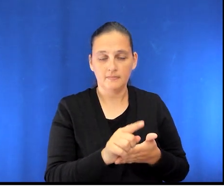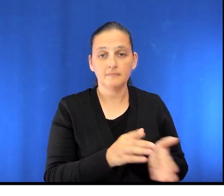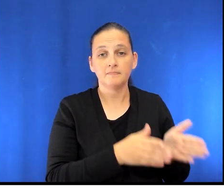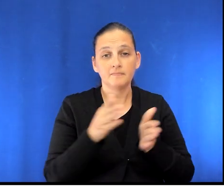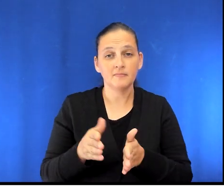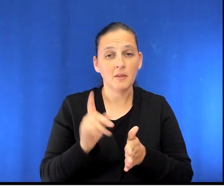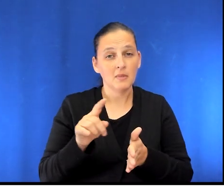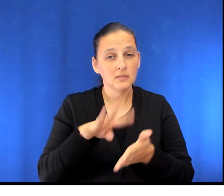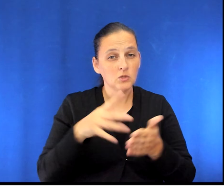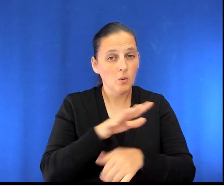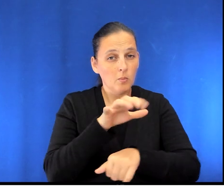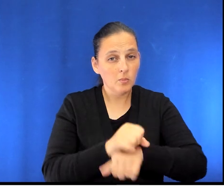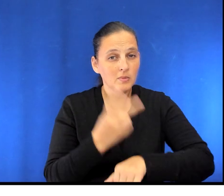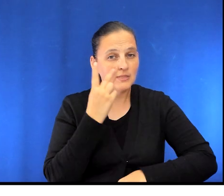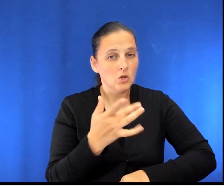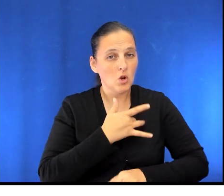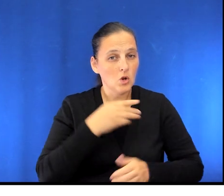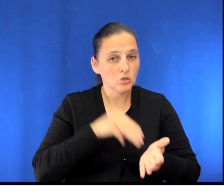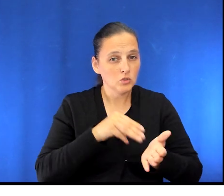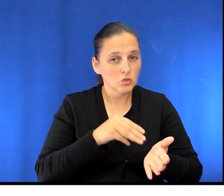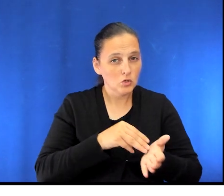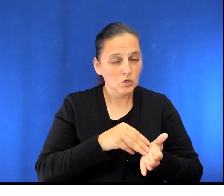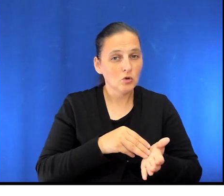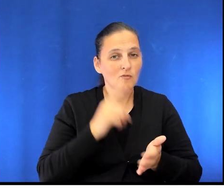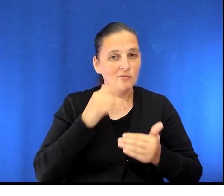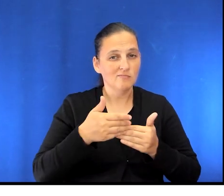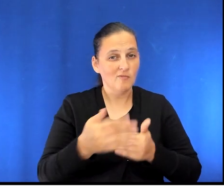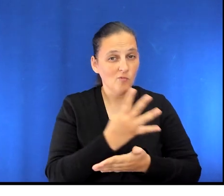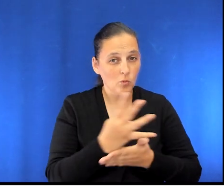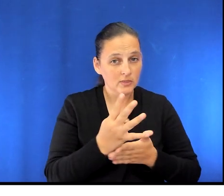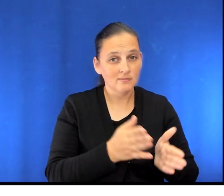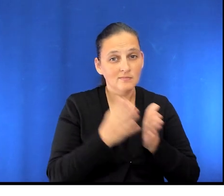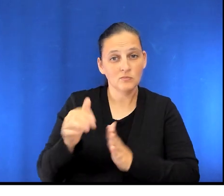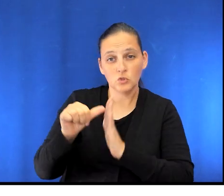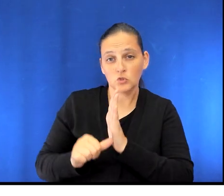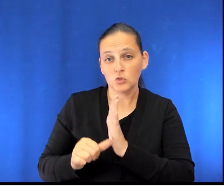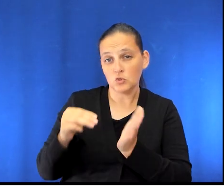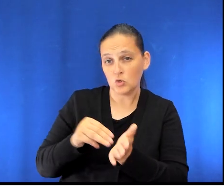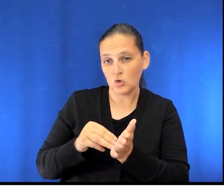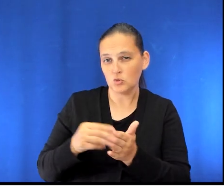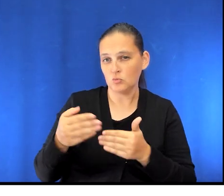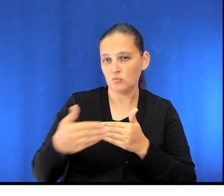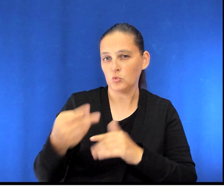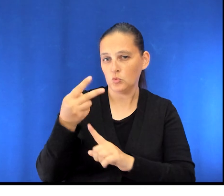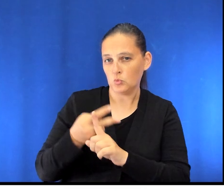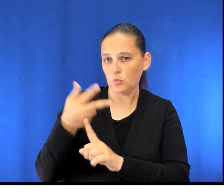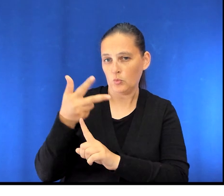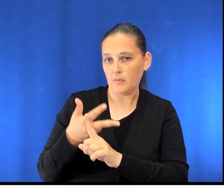cardiologist/internist in four weeks, and surgeon in two to three months. Depending on the type of surgery you had,